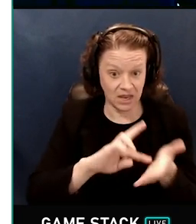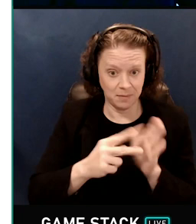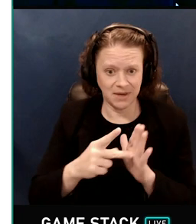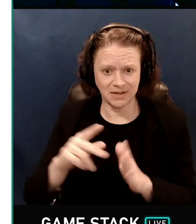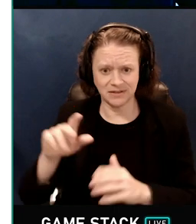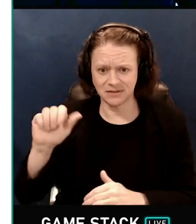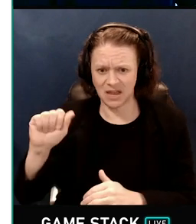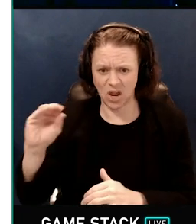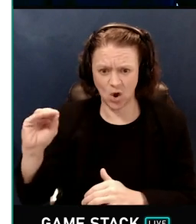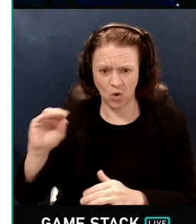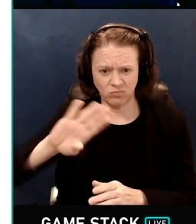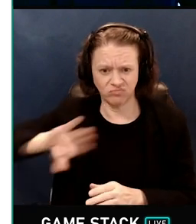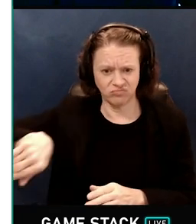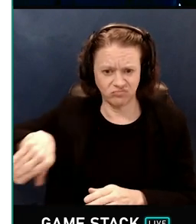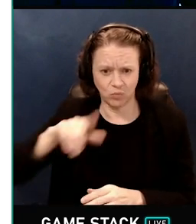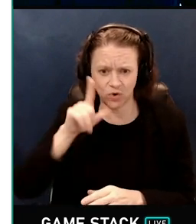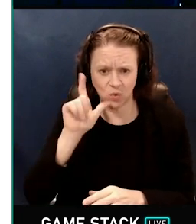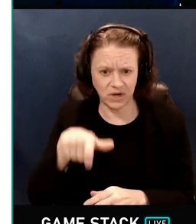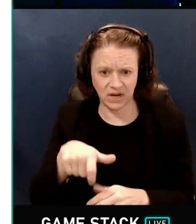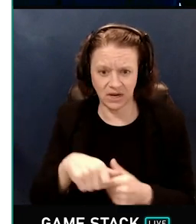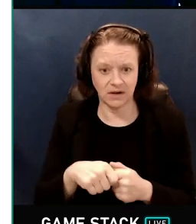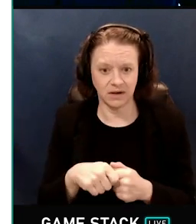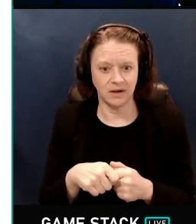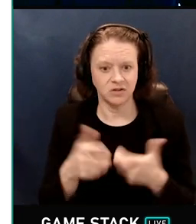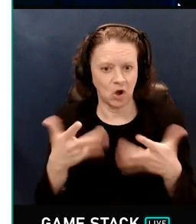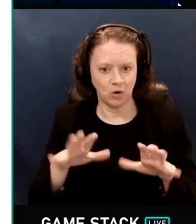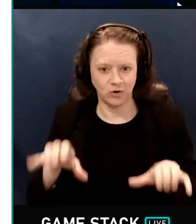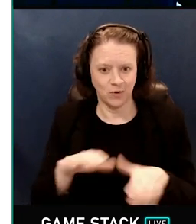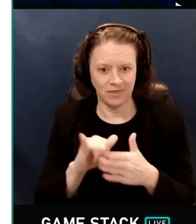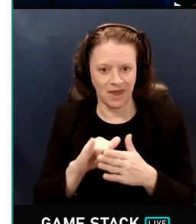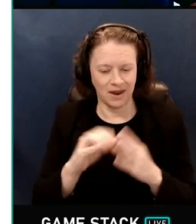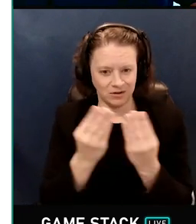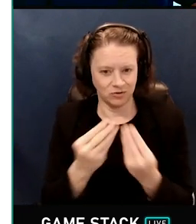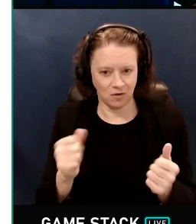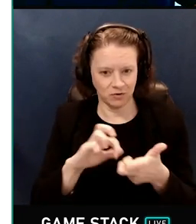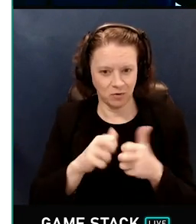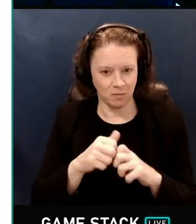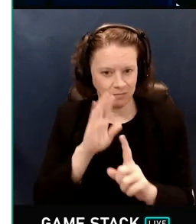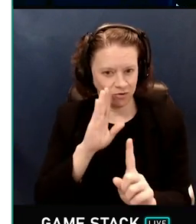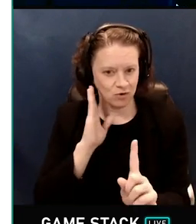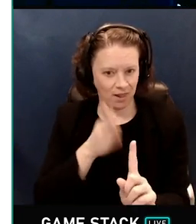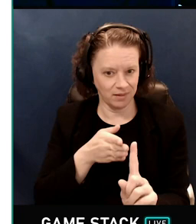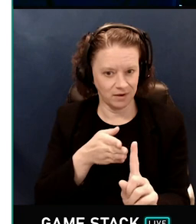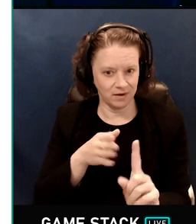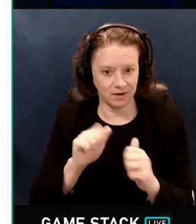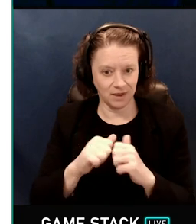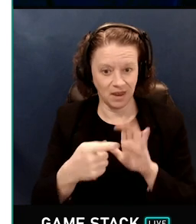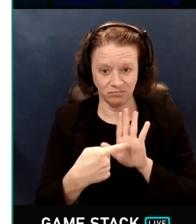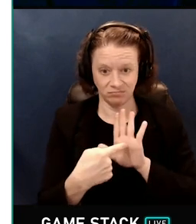It's already doing that job, and more. It solves the problem directly, and it can produce some nice results.